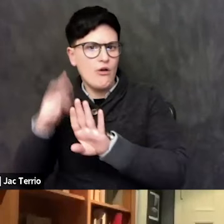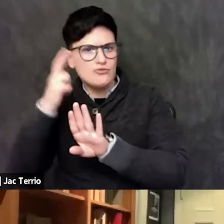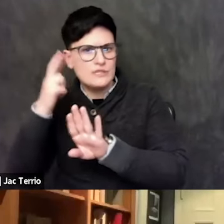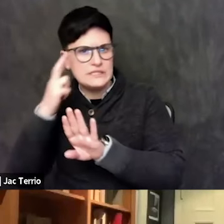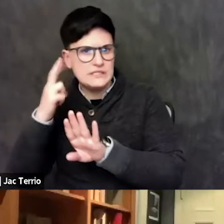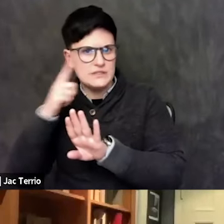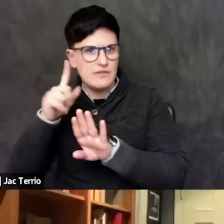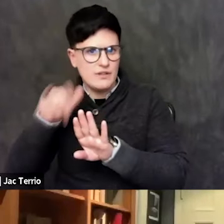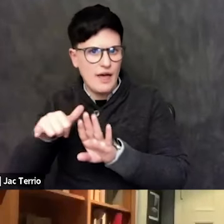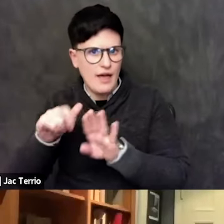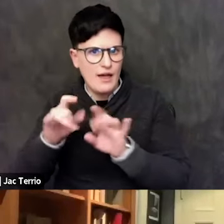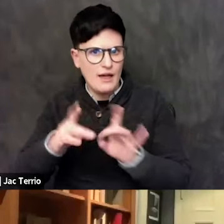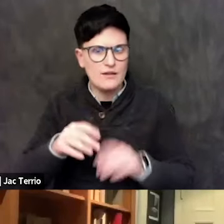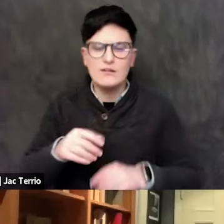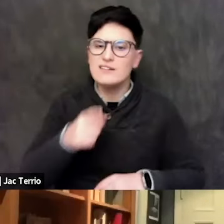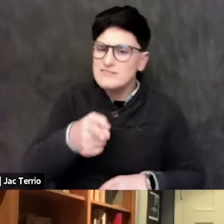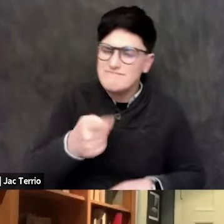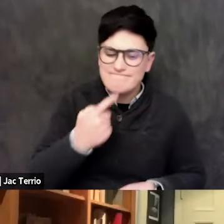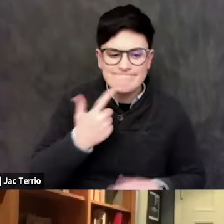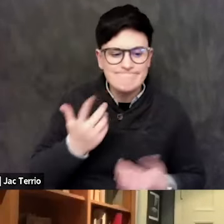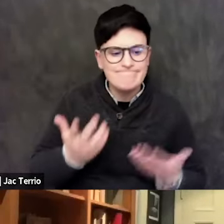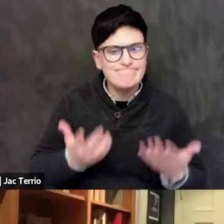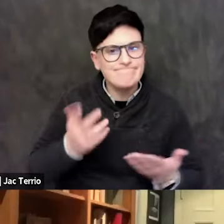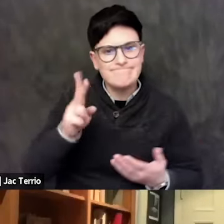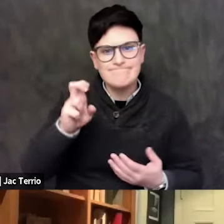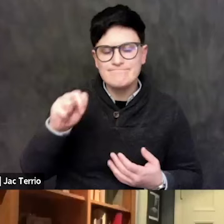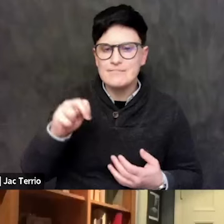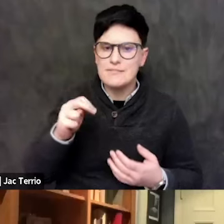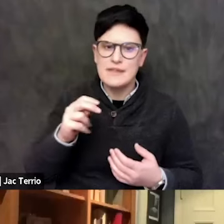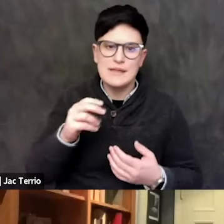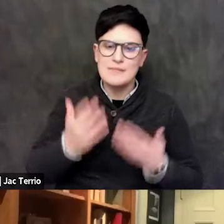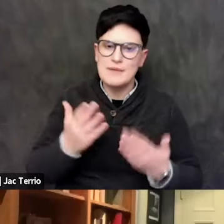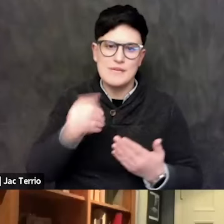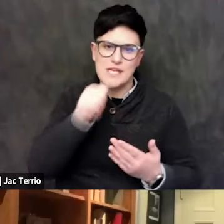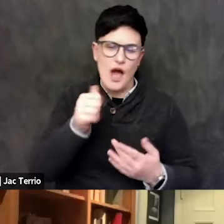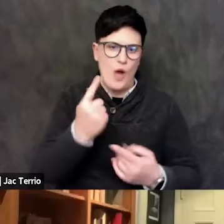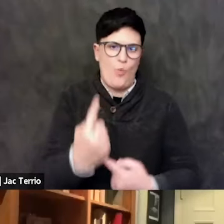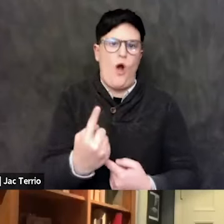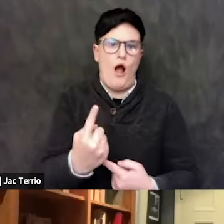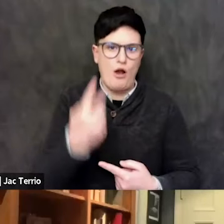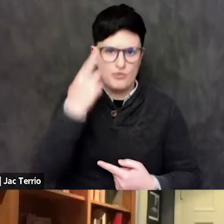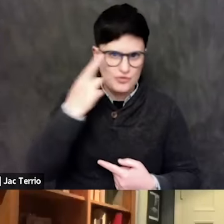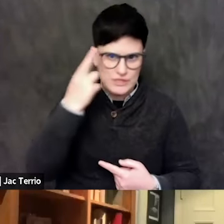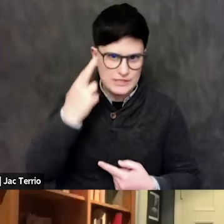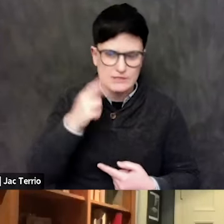you know, situation. I think there are some that, you know, glom onto the good and bad. And Palestinians are oppressed